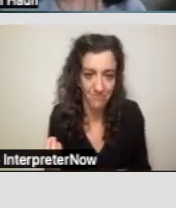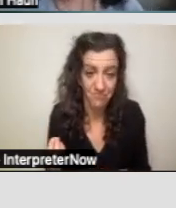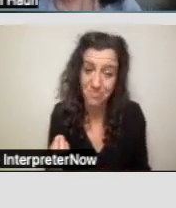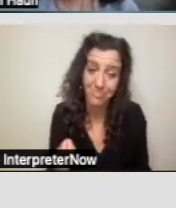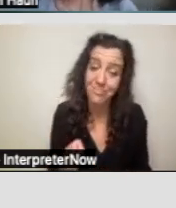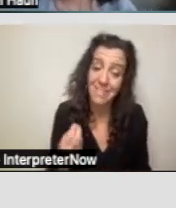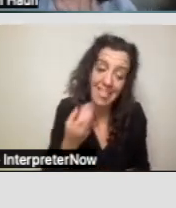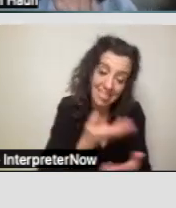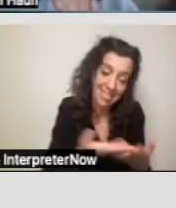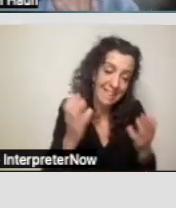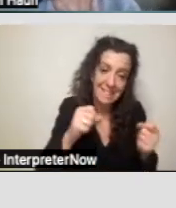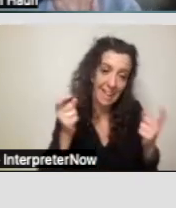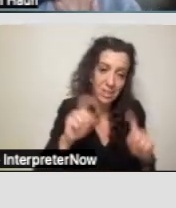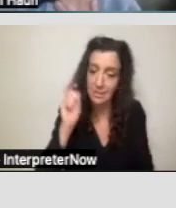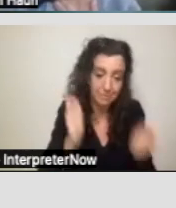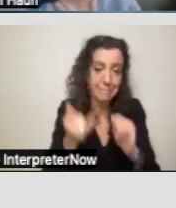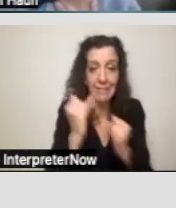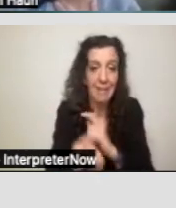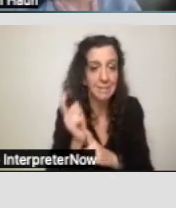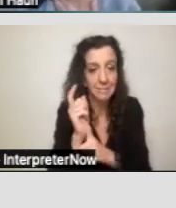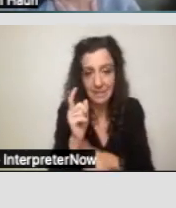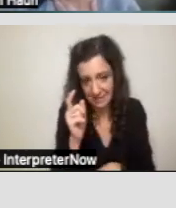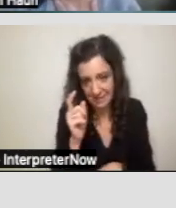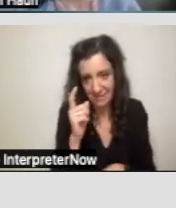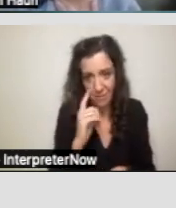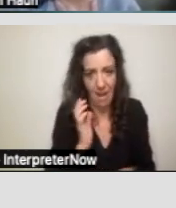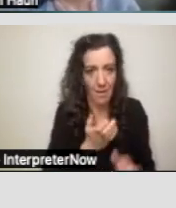for a lot of the clients that we serve and if there is not a crisis plan in place ahead